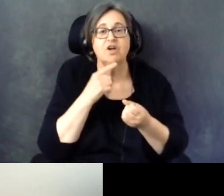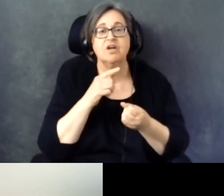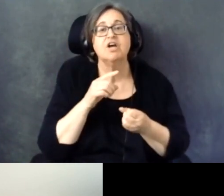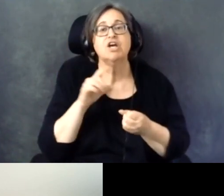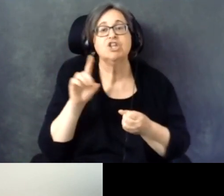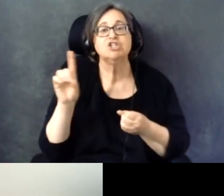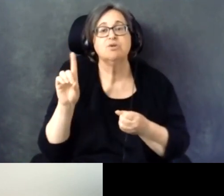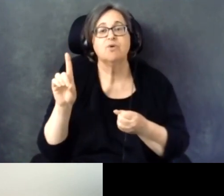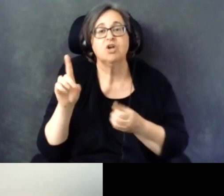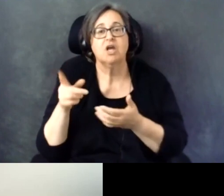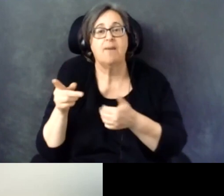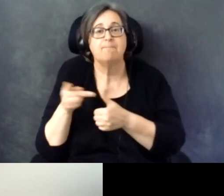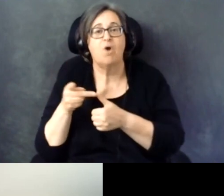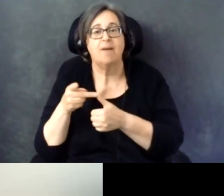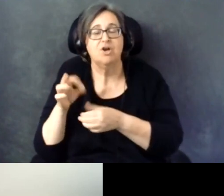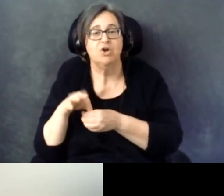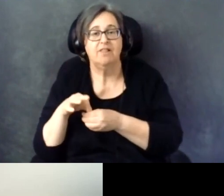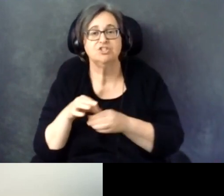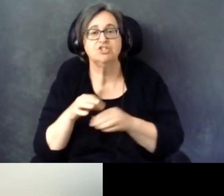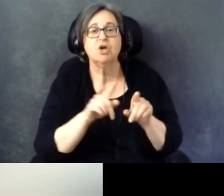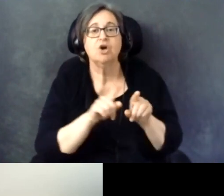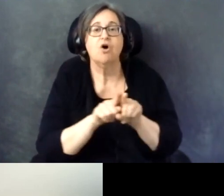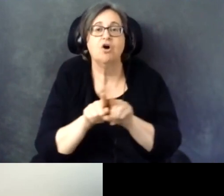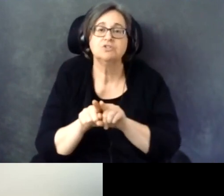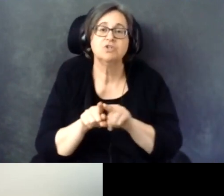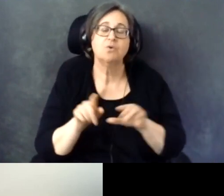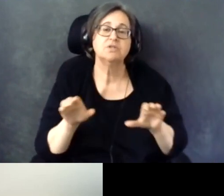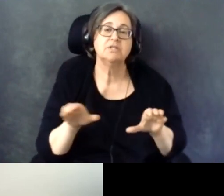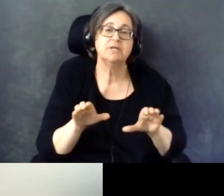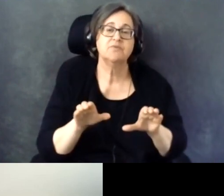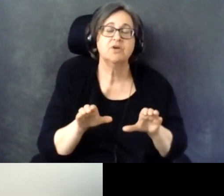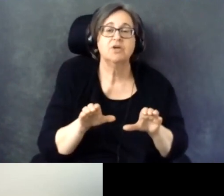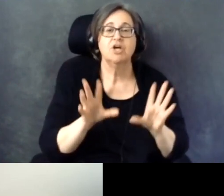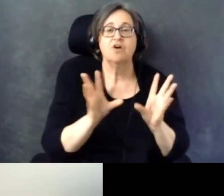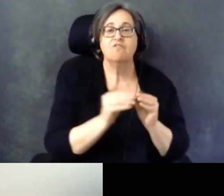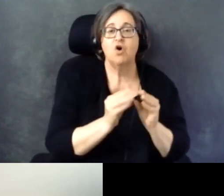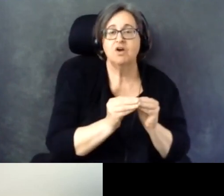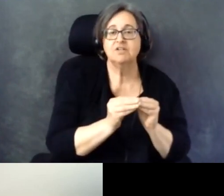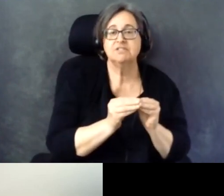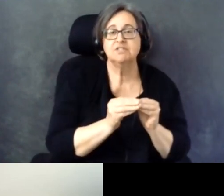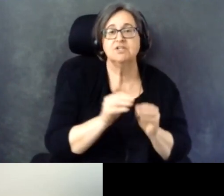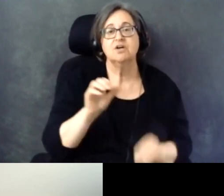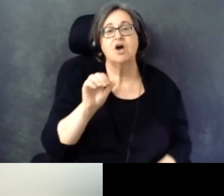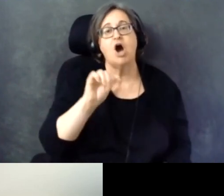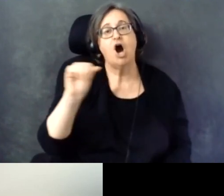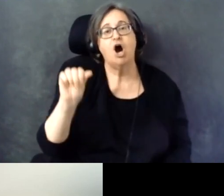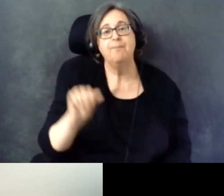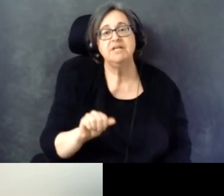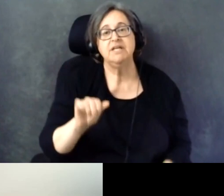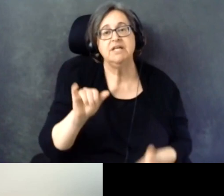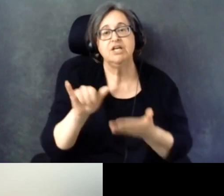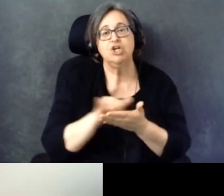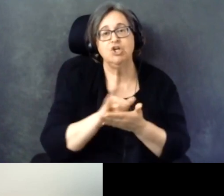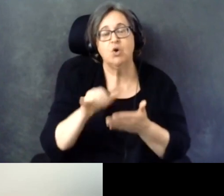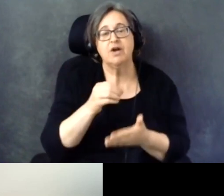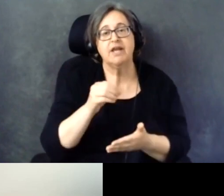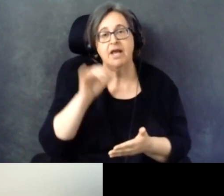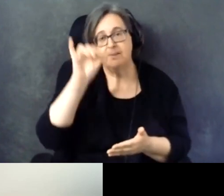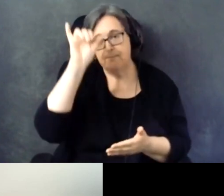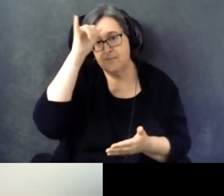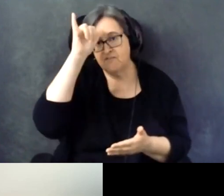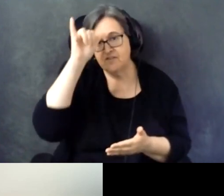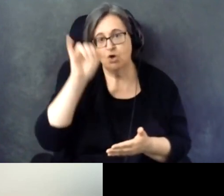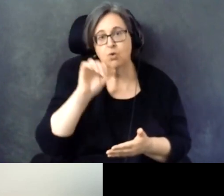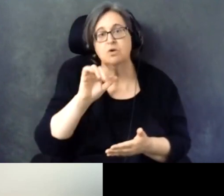They've also did forums in Albany New York, and Buffalo, New York.